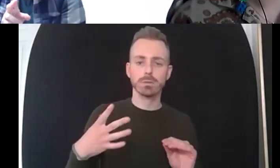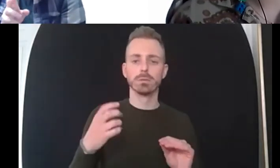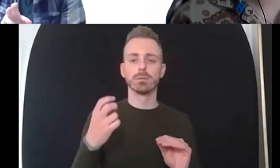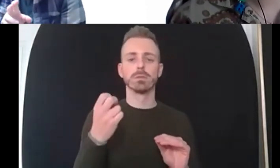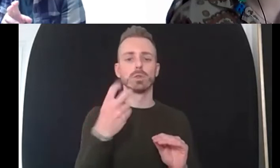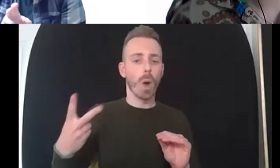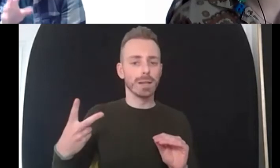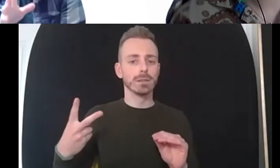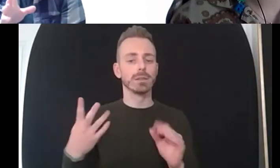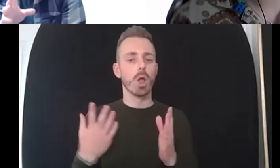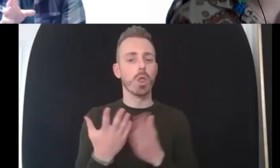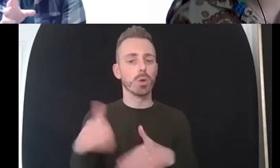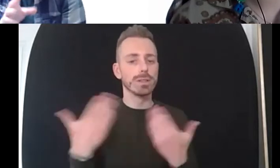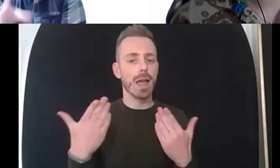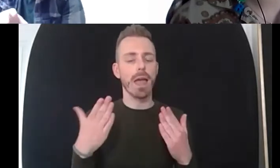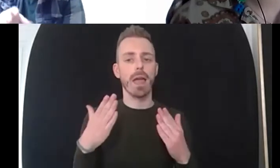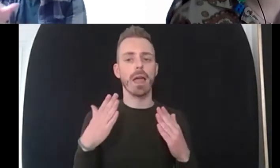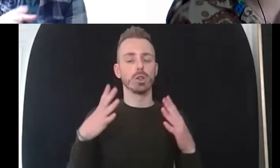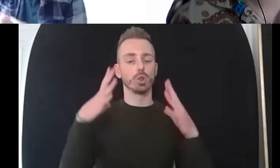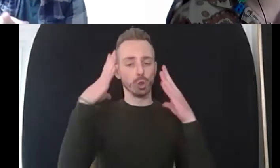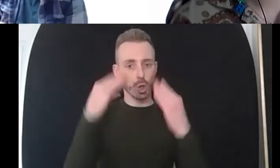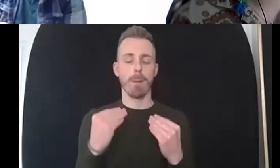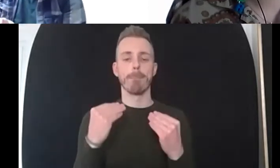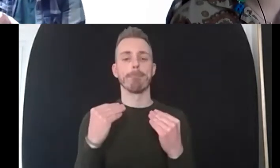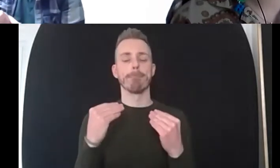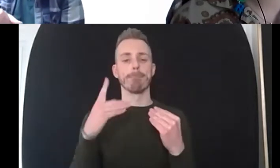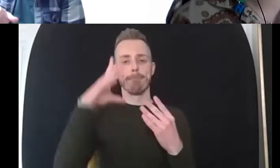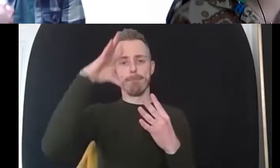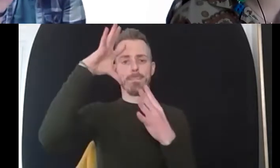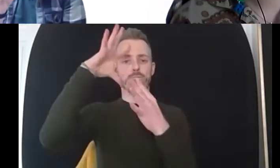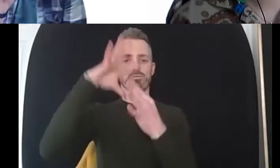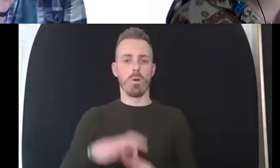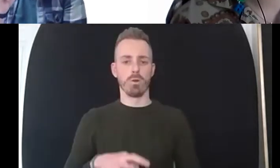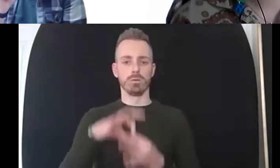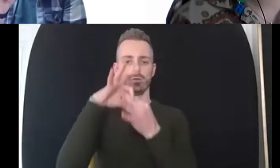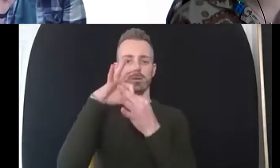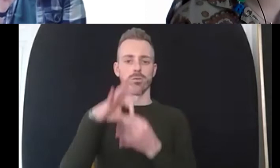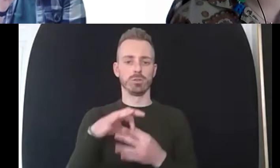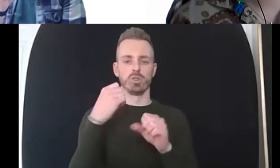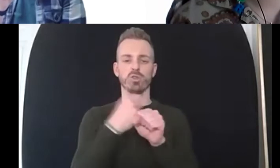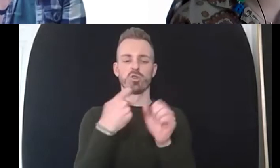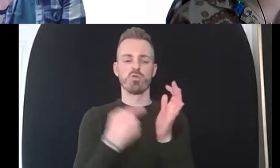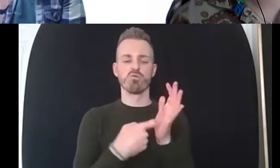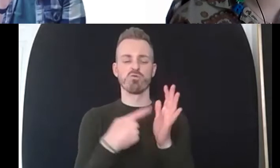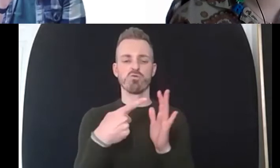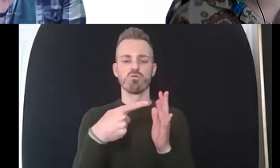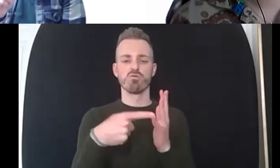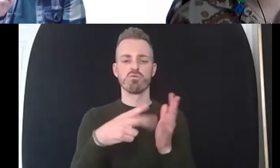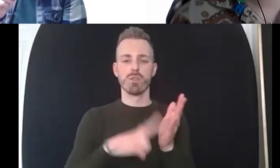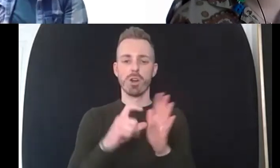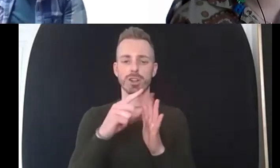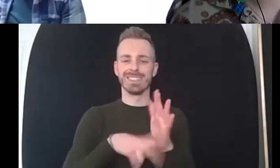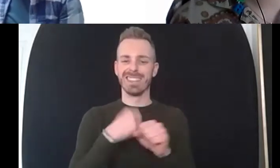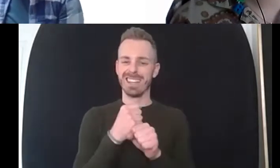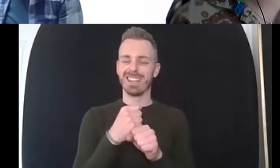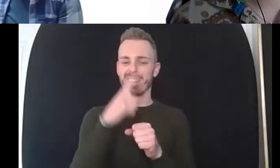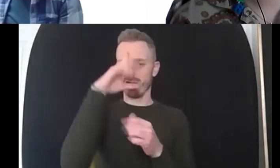myself or to ground yourself or or whoever and grounding um for me means connecting back with